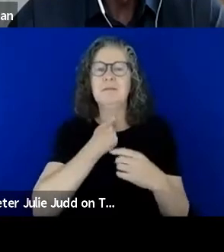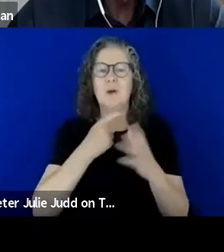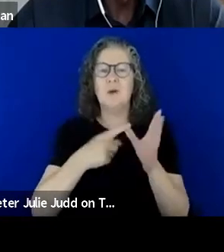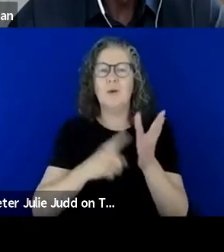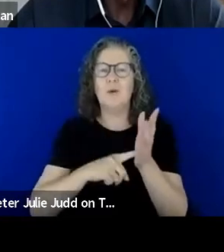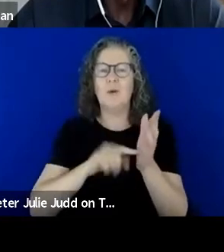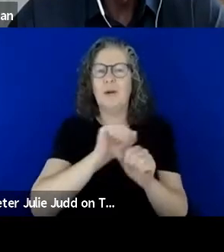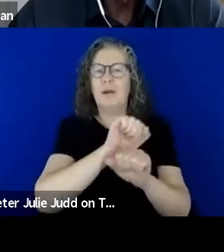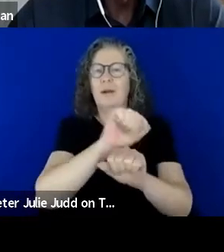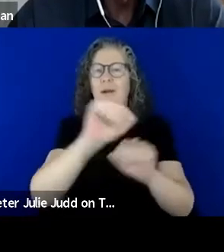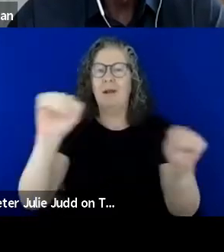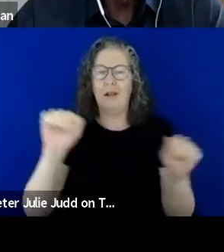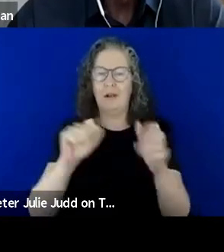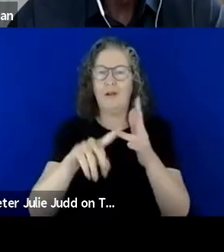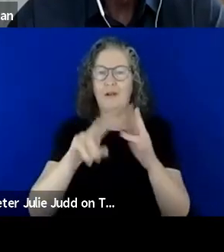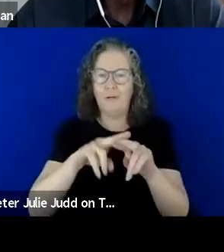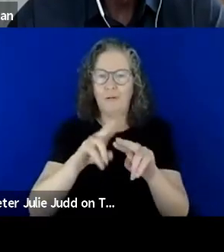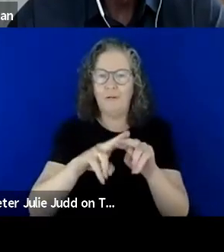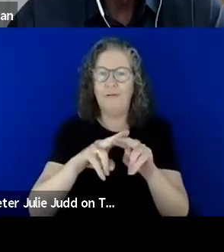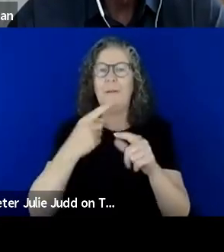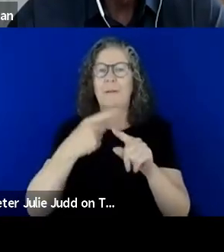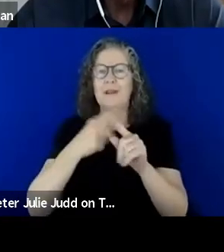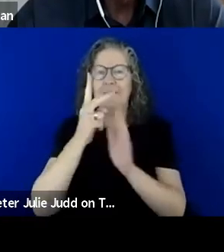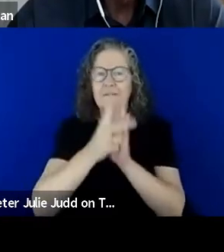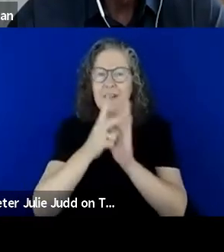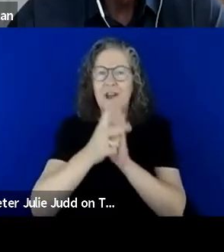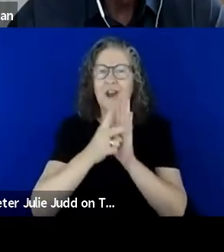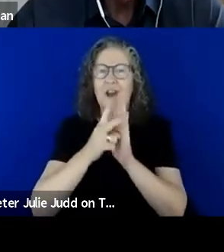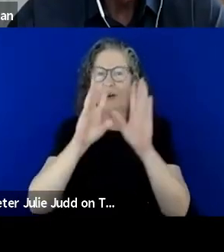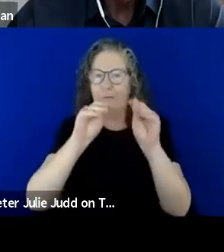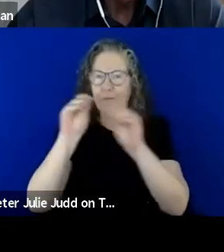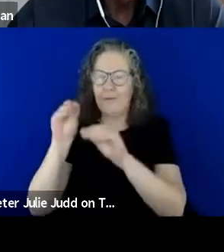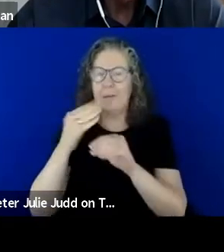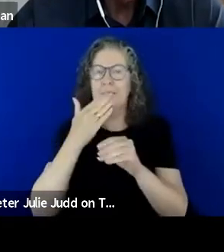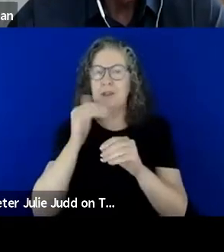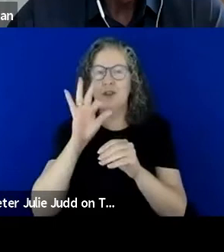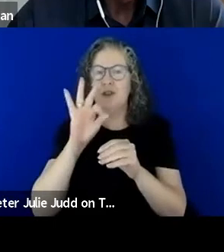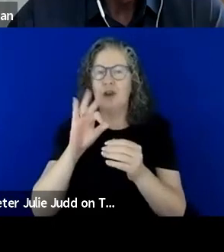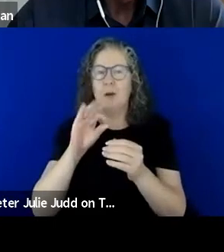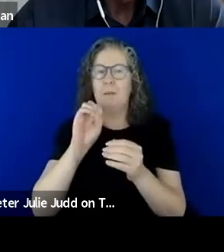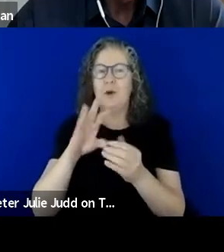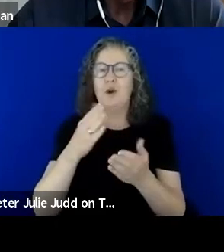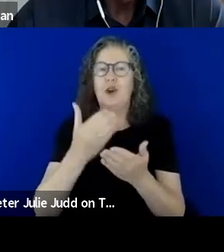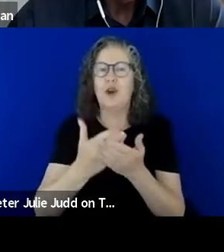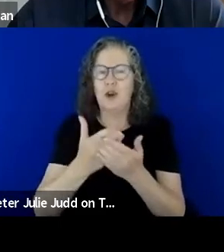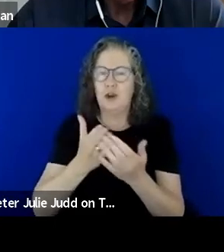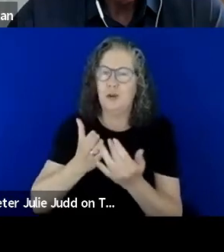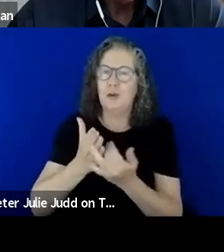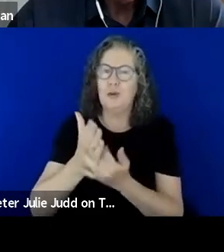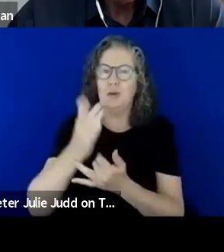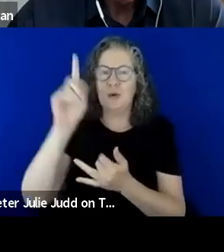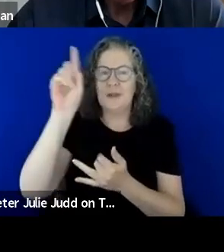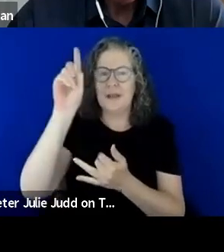and we've turned the videos off and so if you could just do us a favour and please keep them off for the duration of the event that would be terrific, so that only our guest panelists